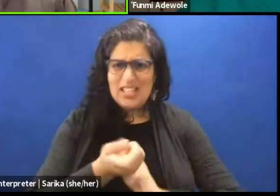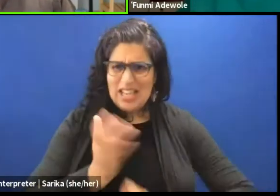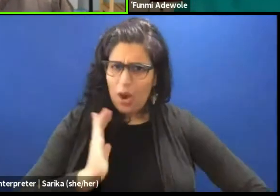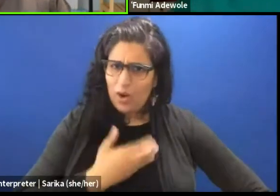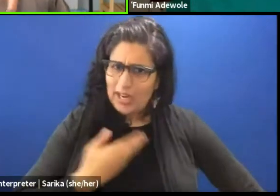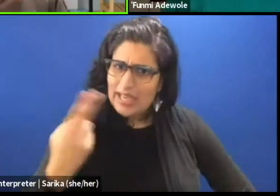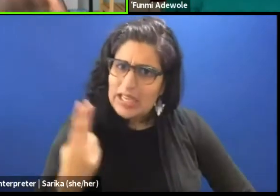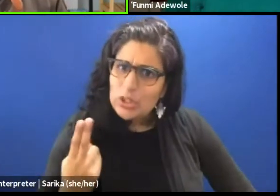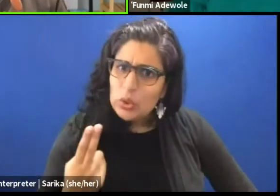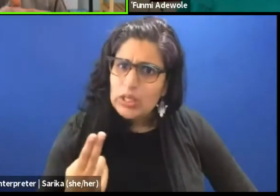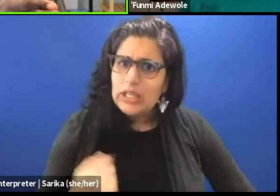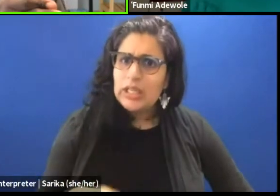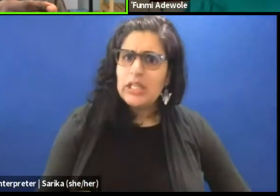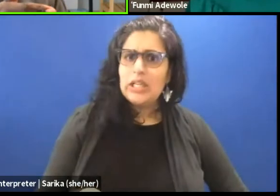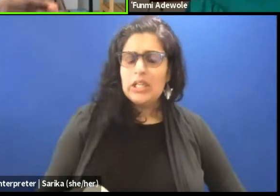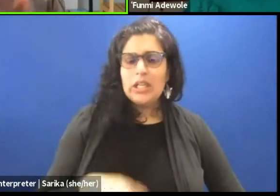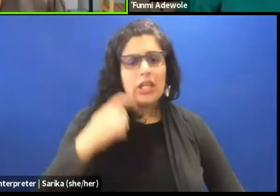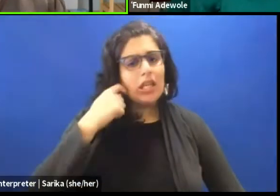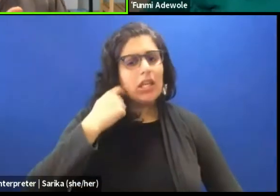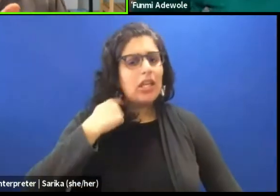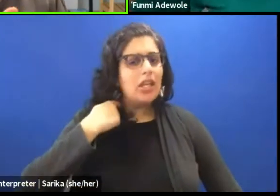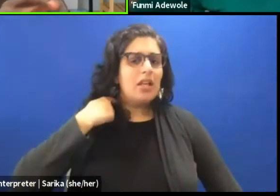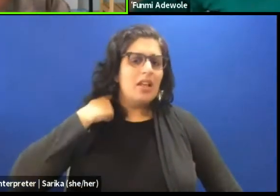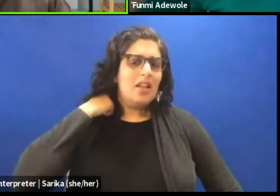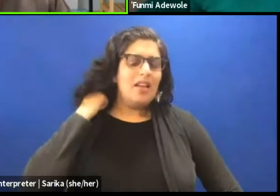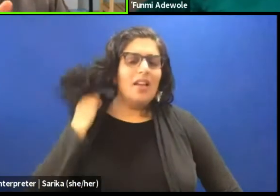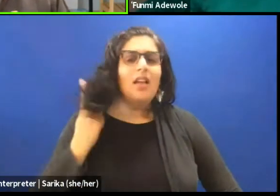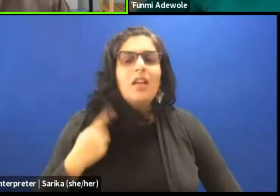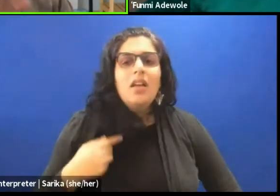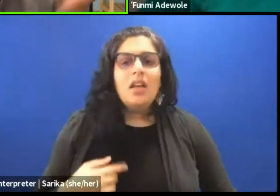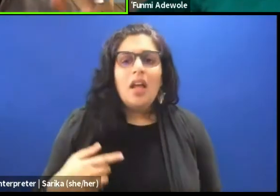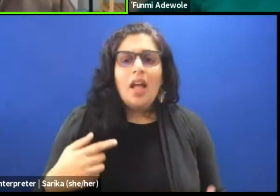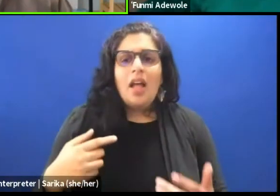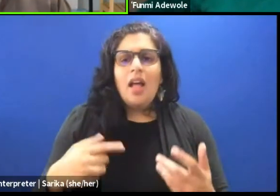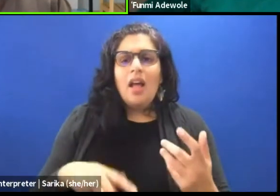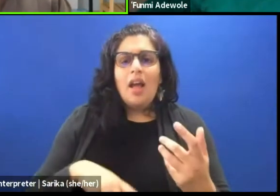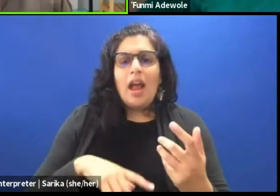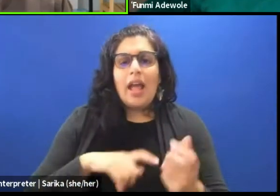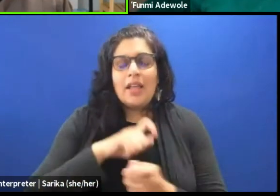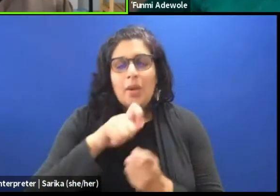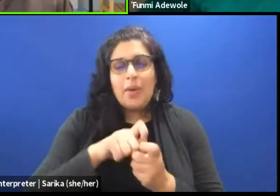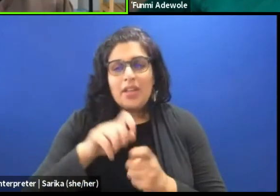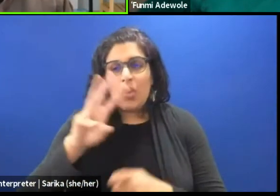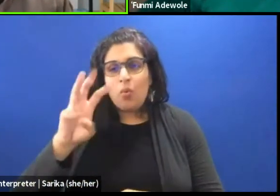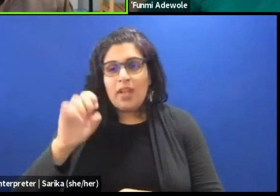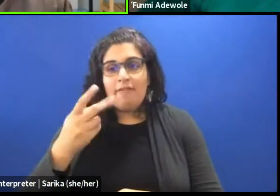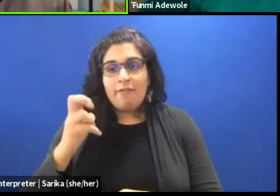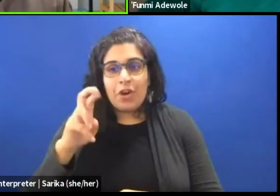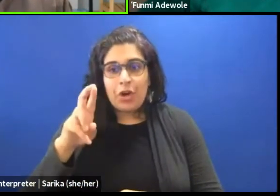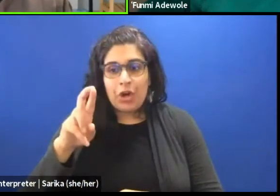It means that we're passing and this is in this particular river is actually what points to the fact